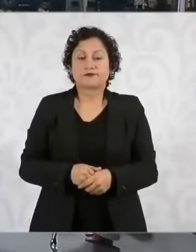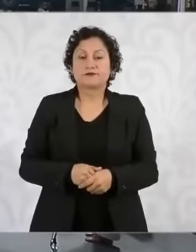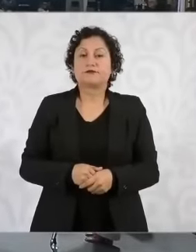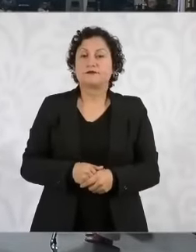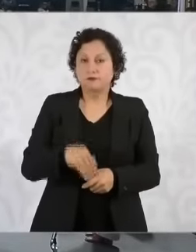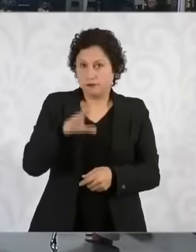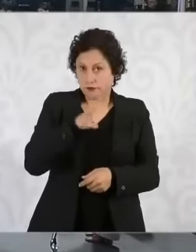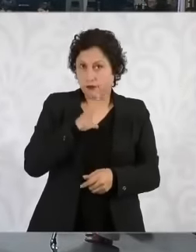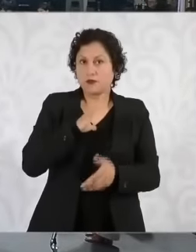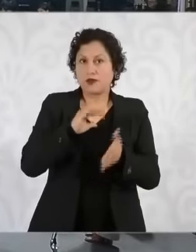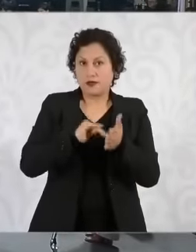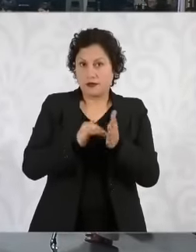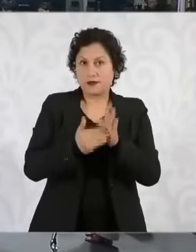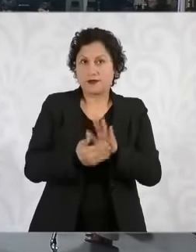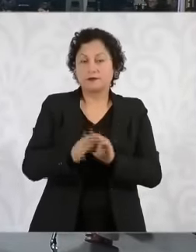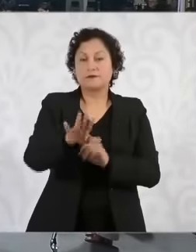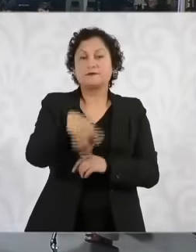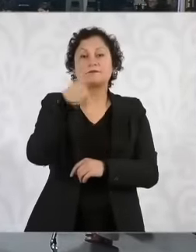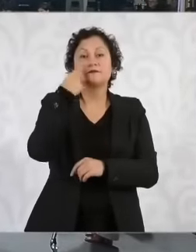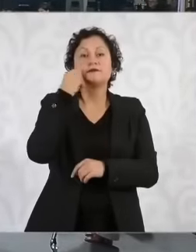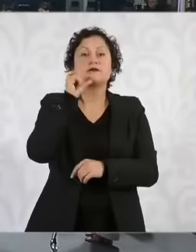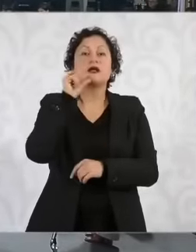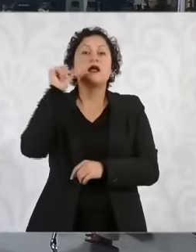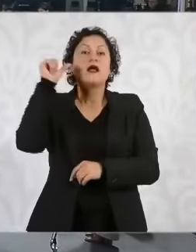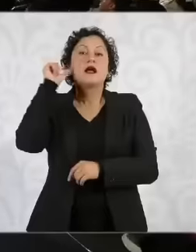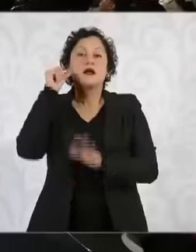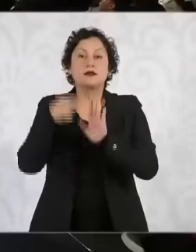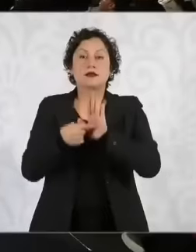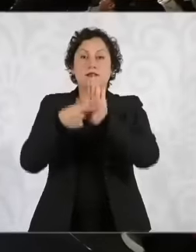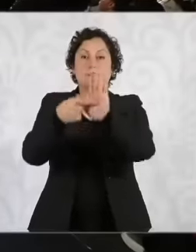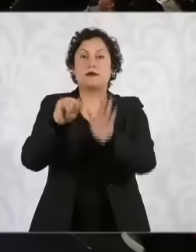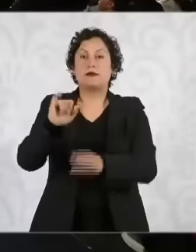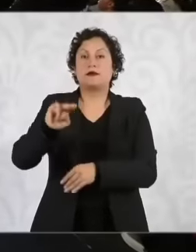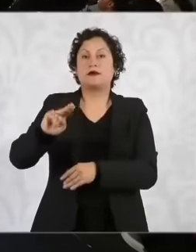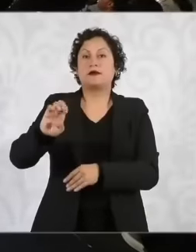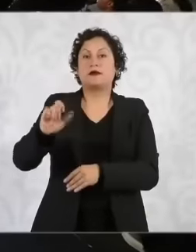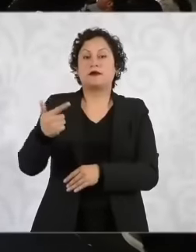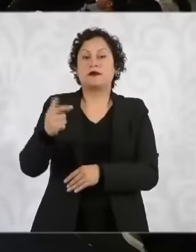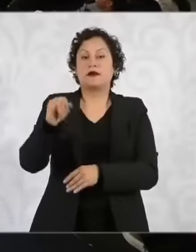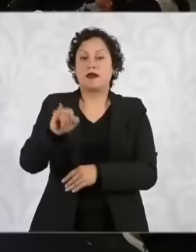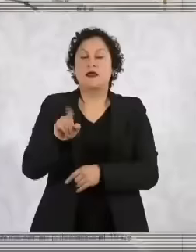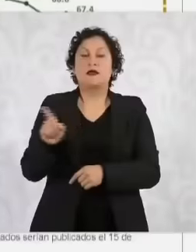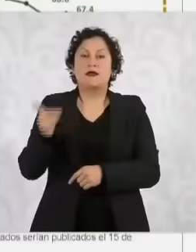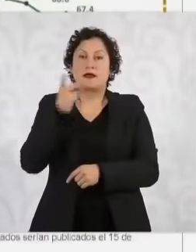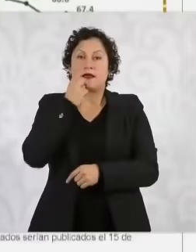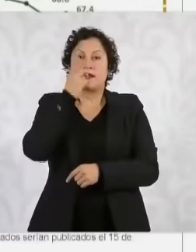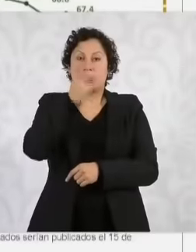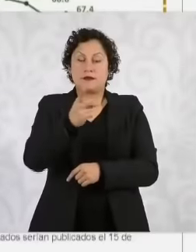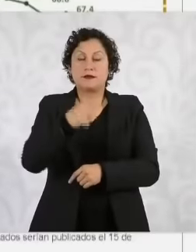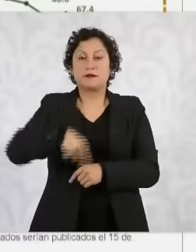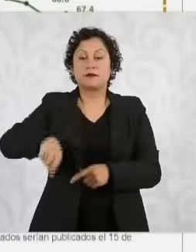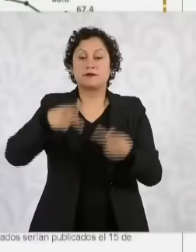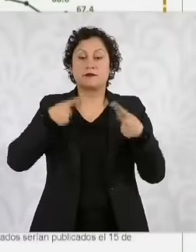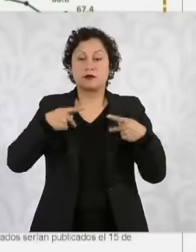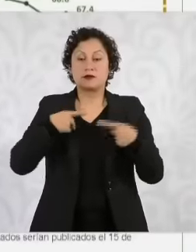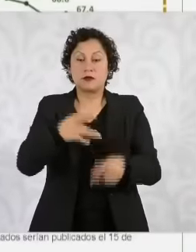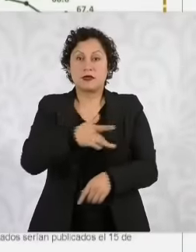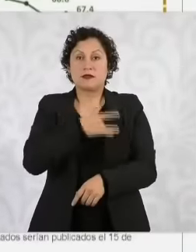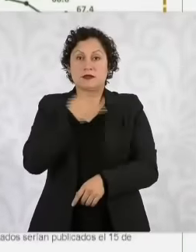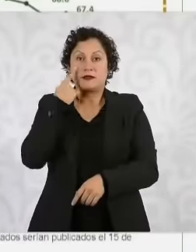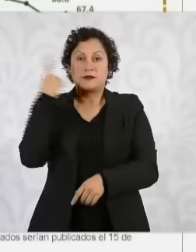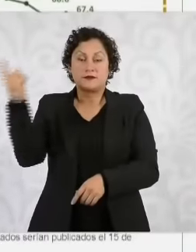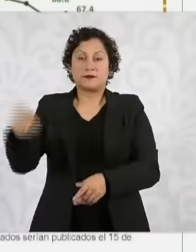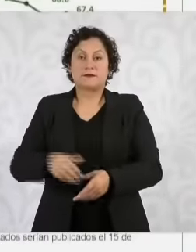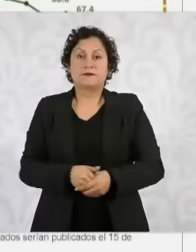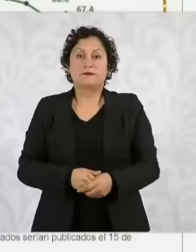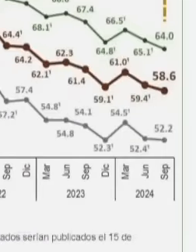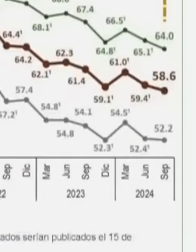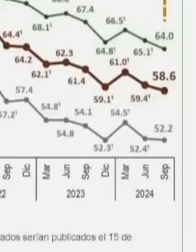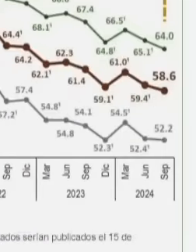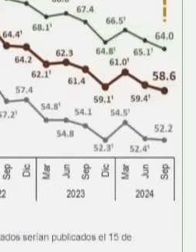Look, this is the survey that came out. yesterday of the ineji social perception of insecurity is the lowest point